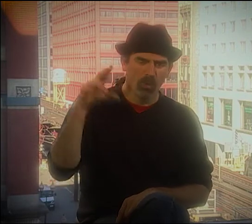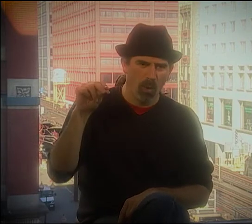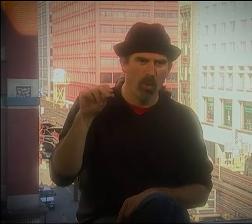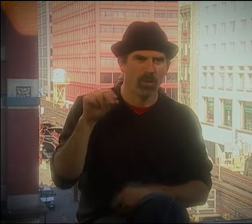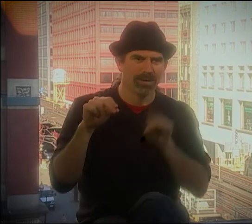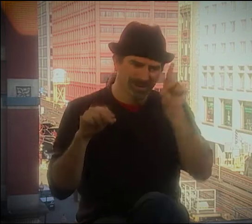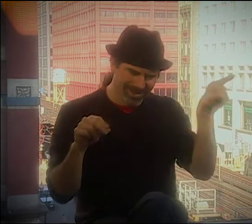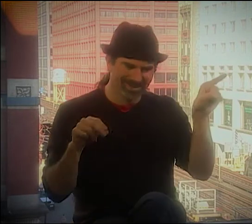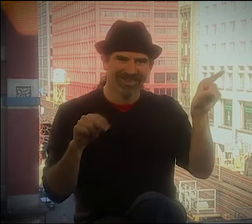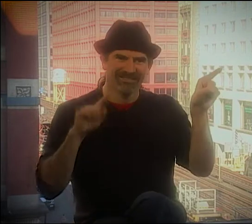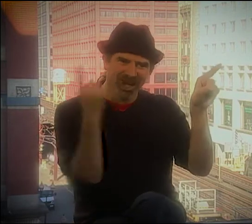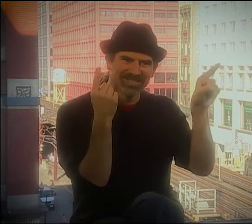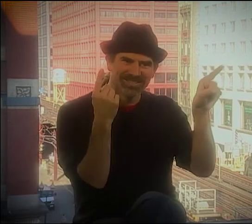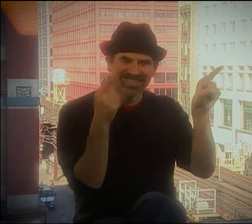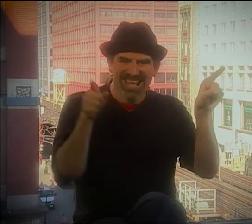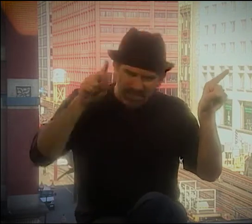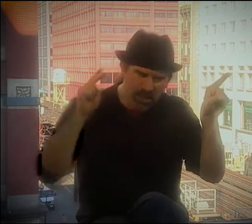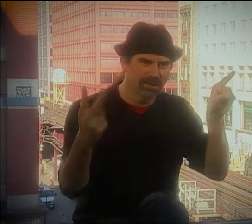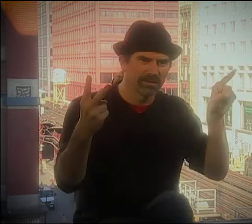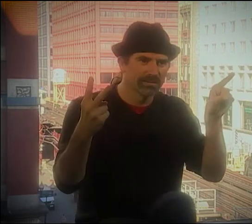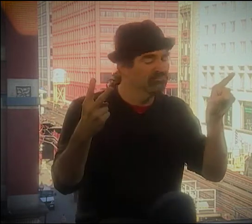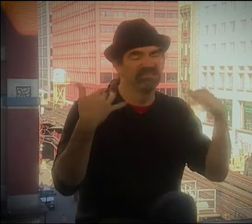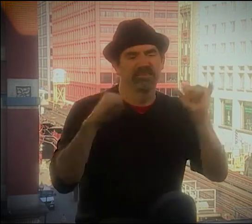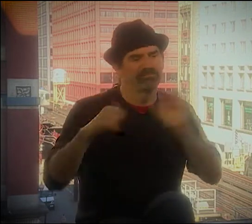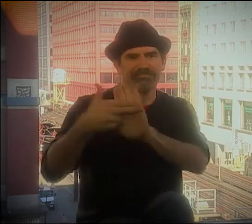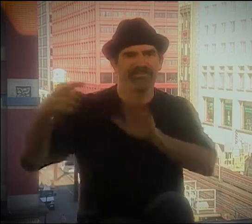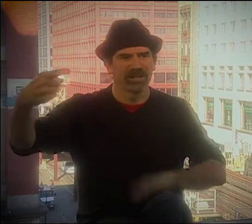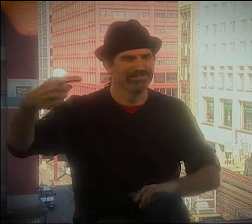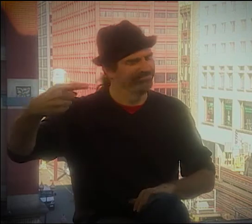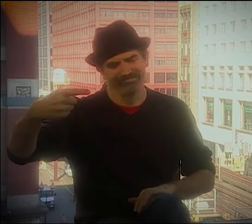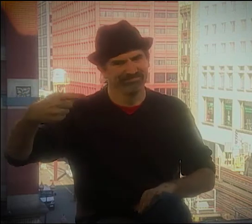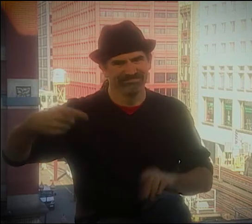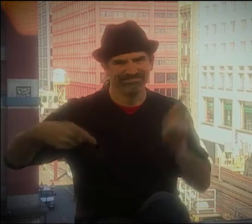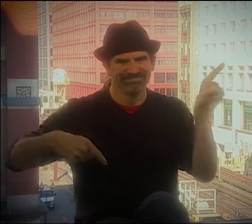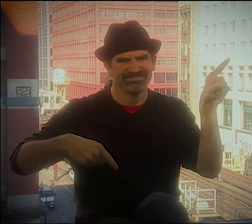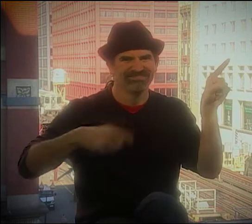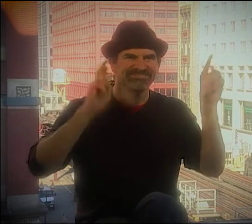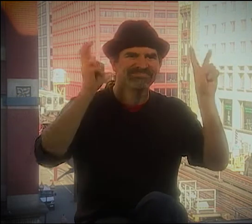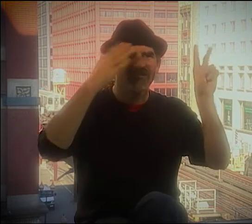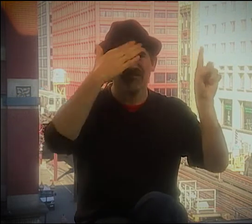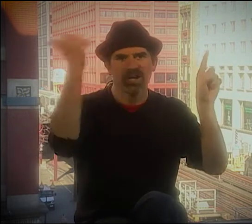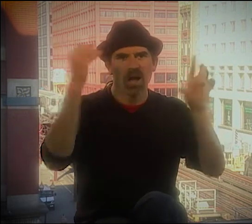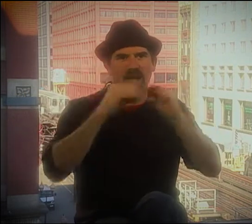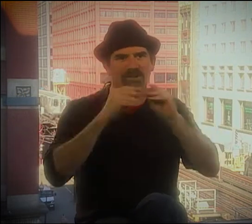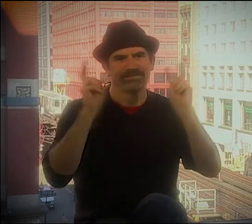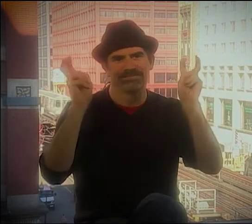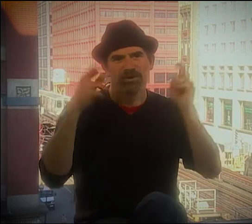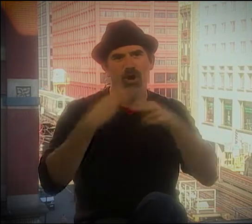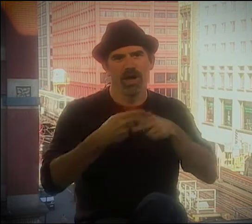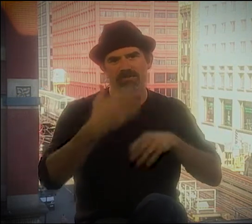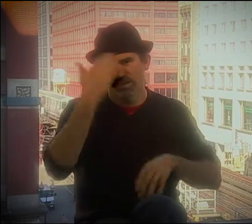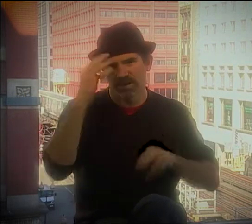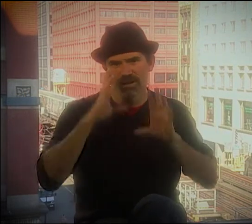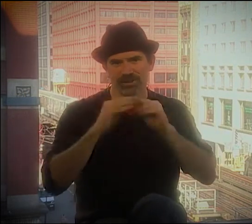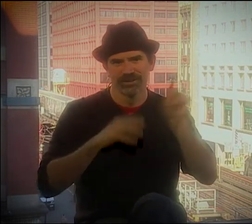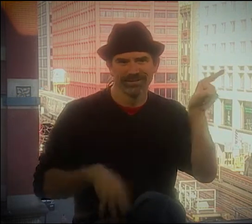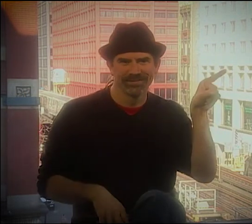BUT PEOPLE THOUGHT THAT WAS THE FIRST. I SAID, "NO. OURS IS THE FIRST. THEIRS WAS THE SECOND."